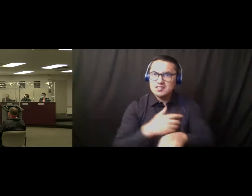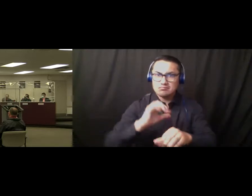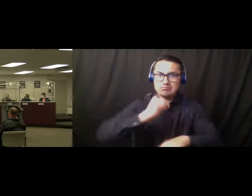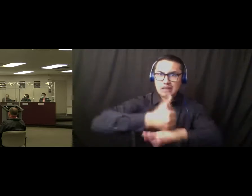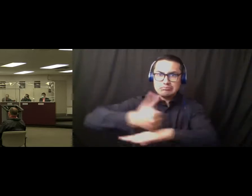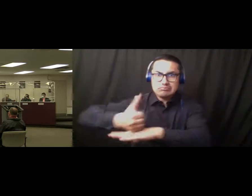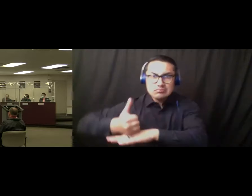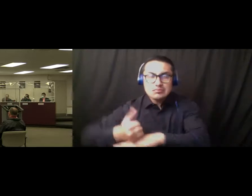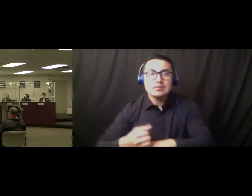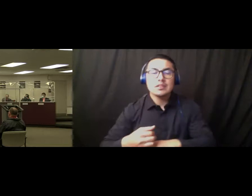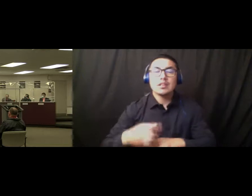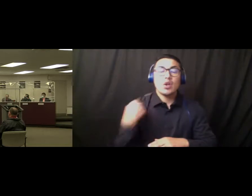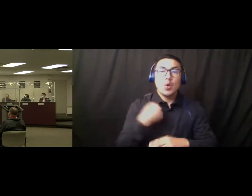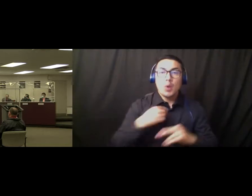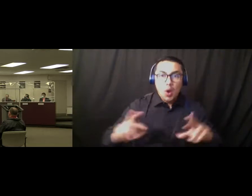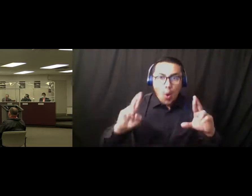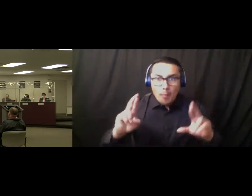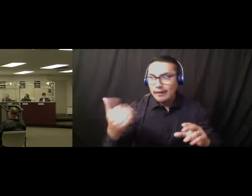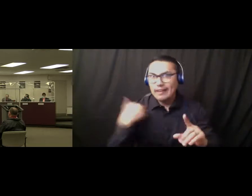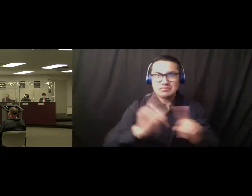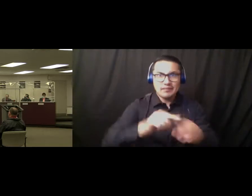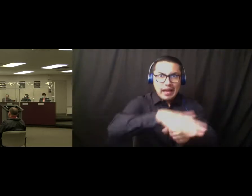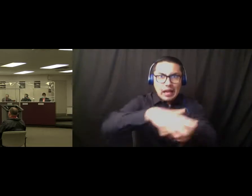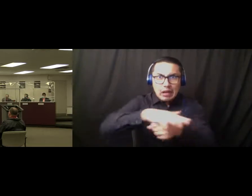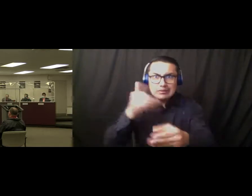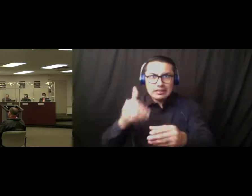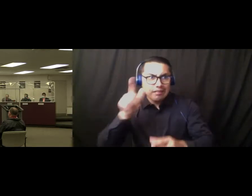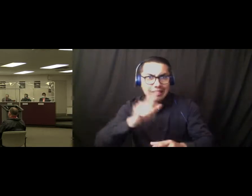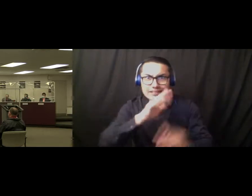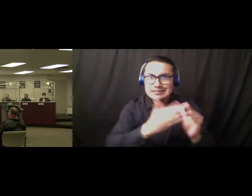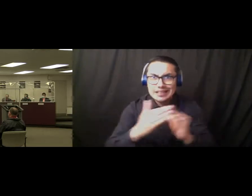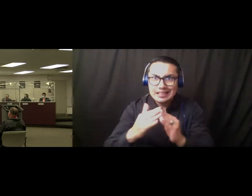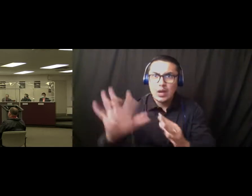and we're very confident that-that uh, we'll be delivering those on an effective basis